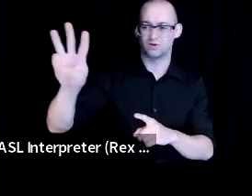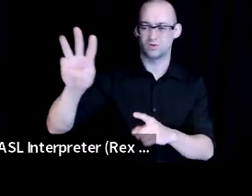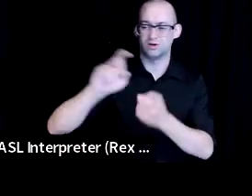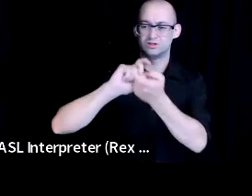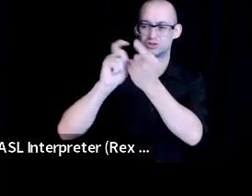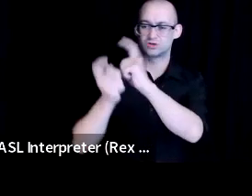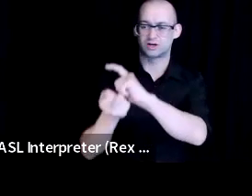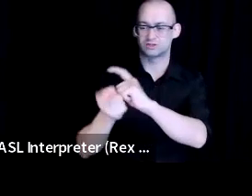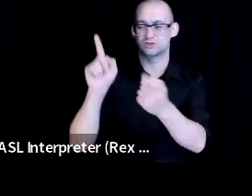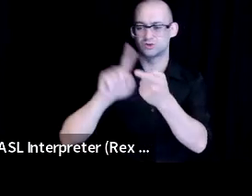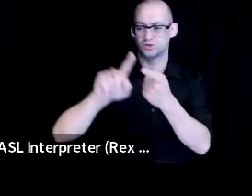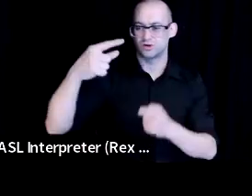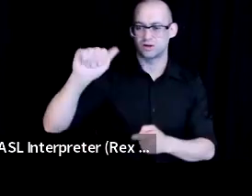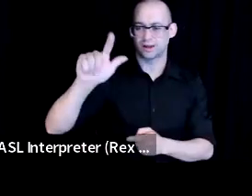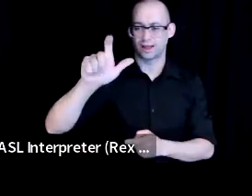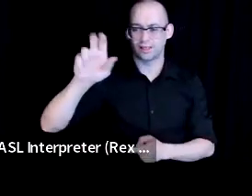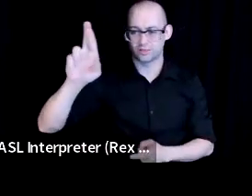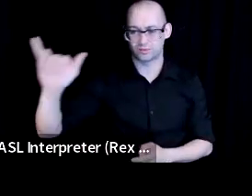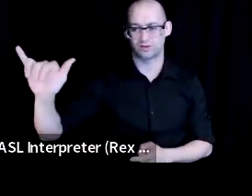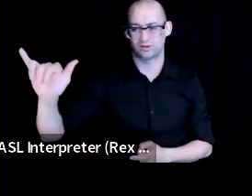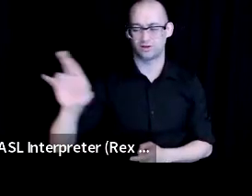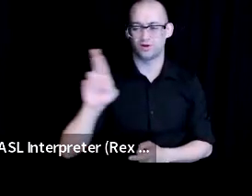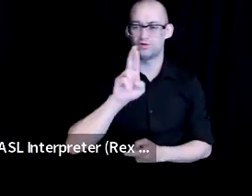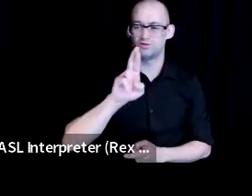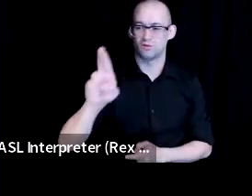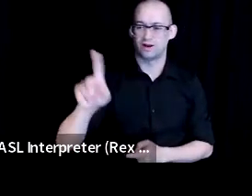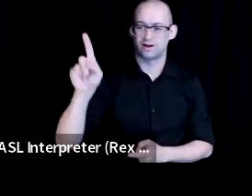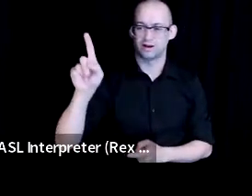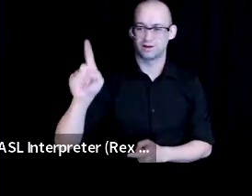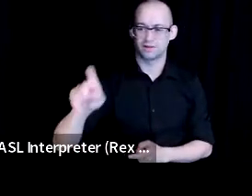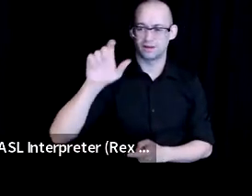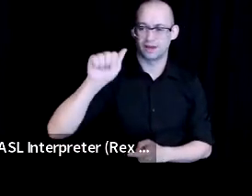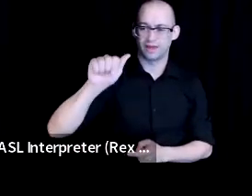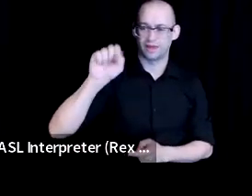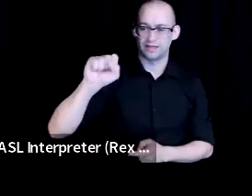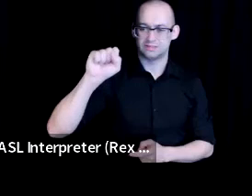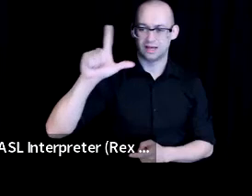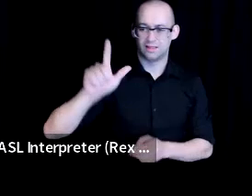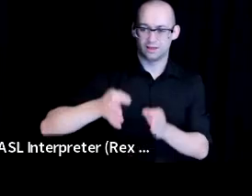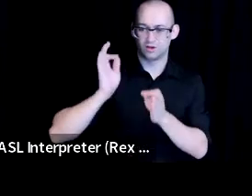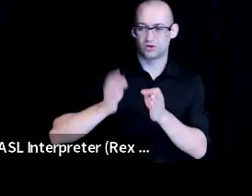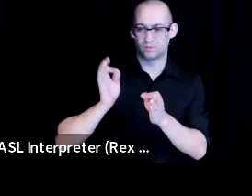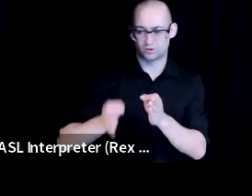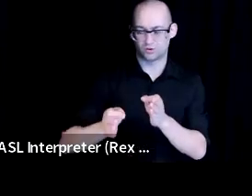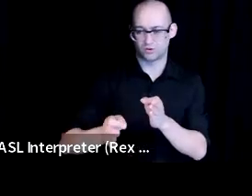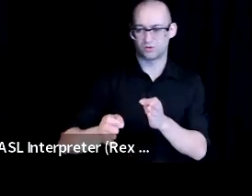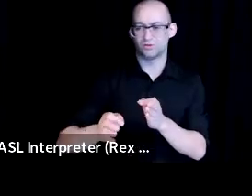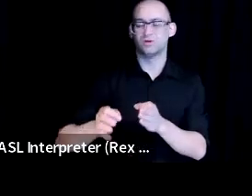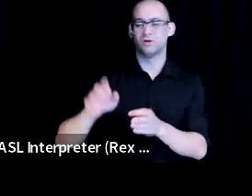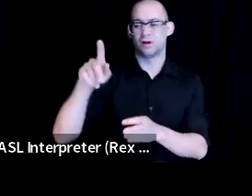We'll then hear from a panel of subject matter. Experts who will address the unique barriers faced by the covered populations.